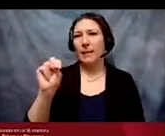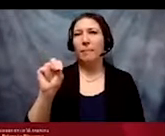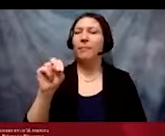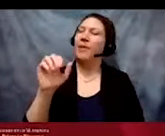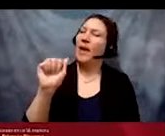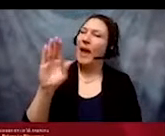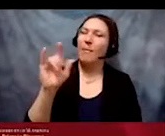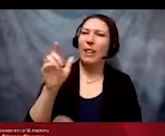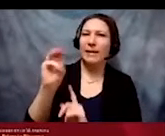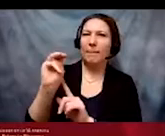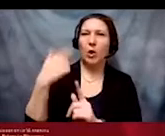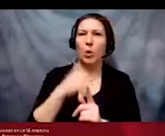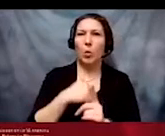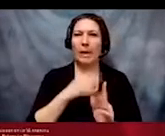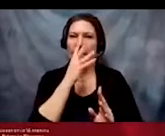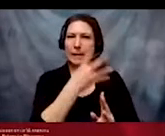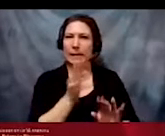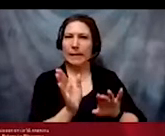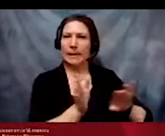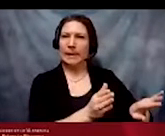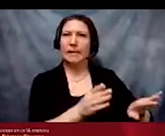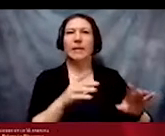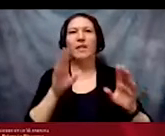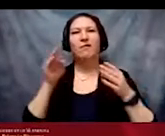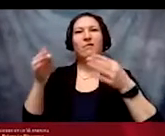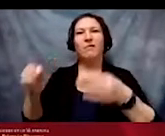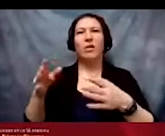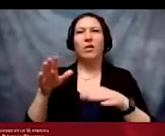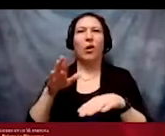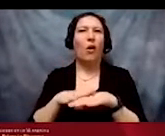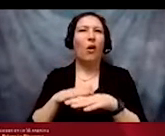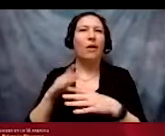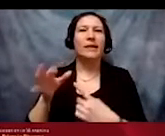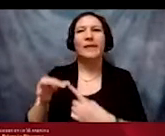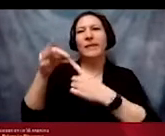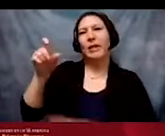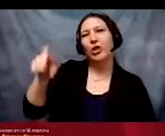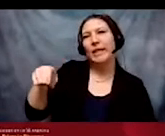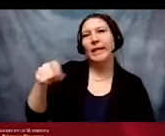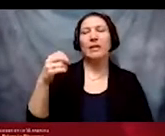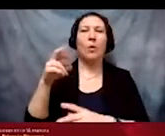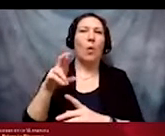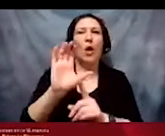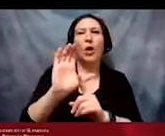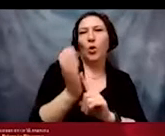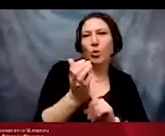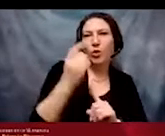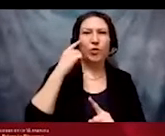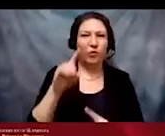culture and race or special needs and disability. These vague ideas are